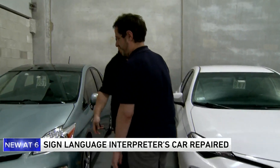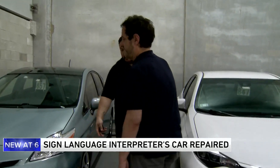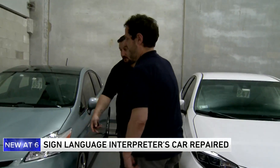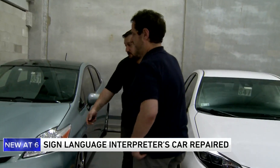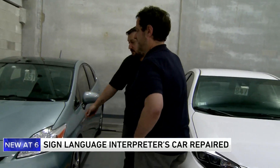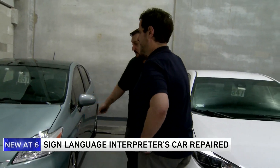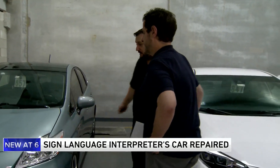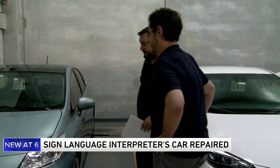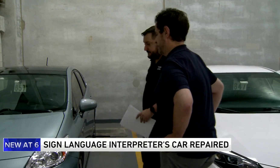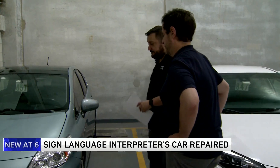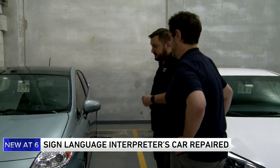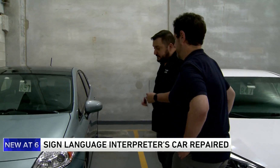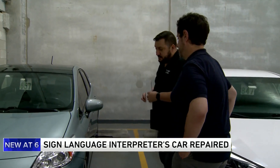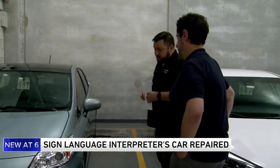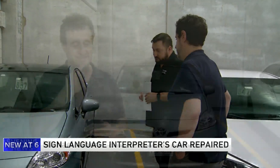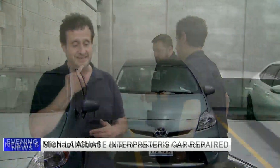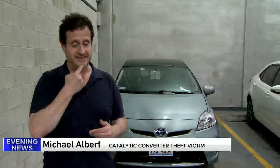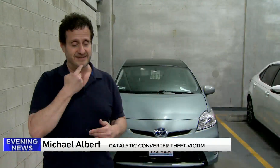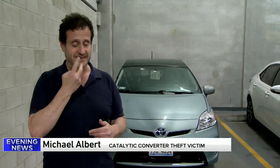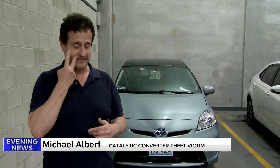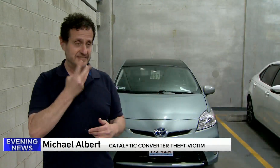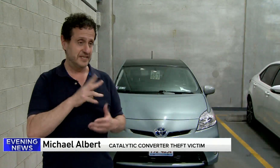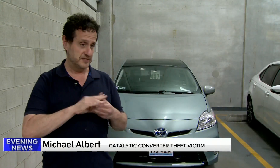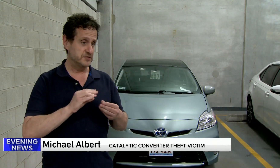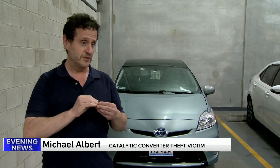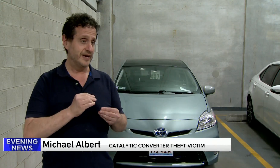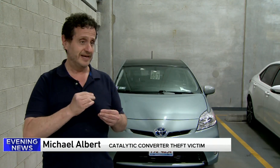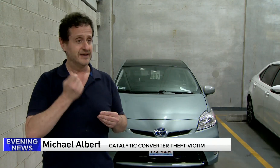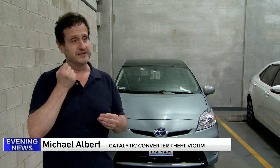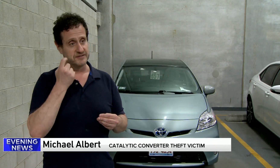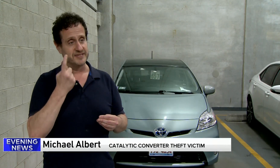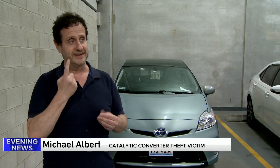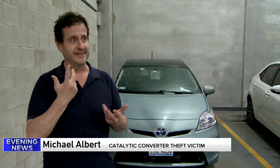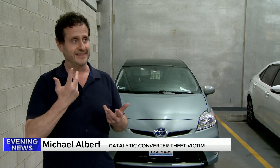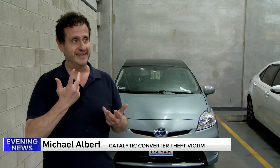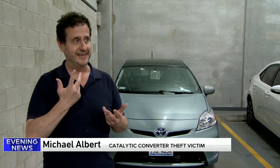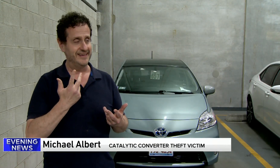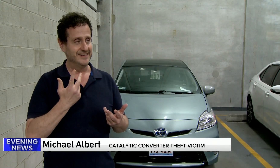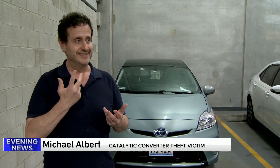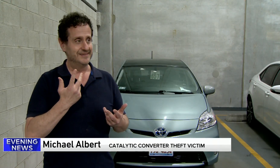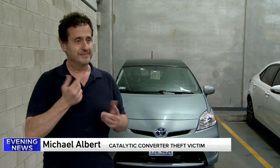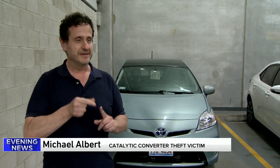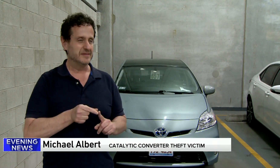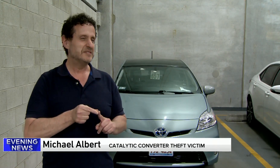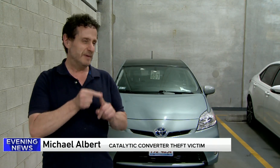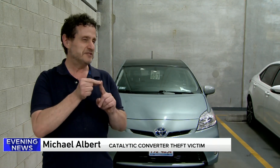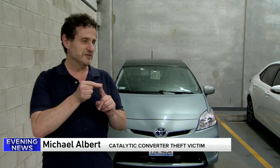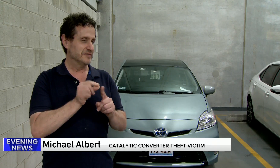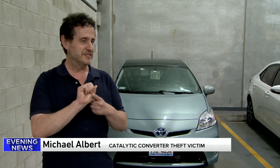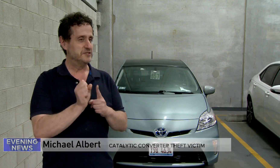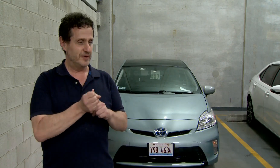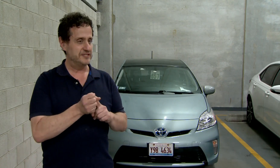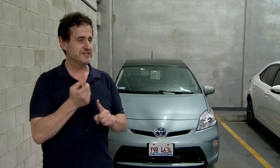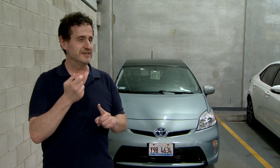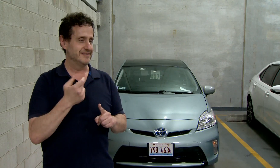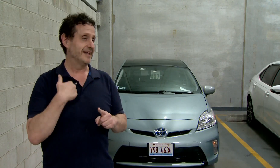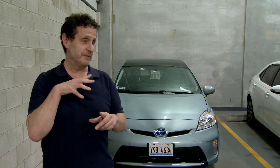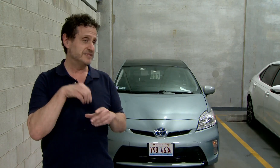THE DEALERSHIP WORK TO FIND A SOLUTION TODAY, MONTHS EARLIER THAN EXPECTED, MICHAEL GOT HIS CAR BACK ALL FIXED.